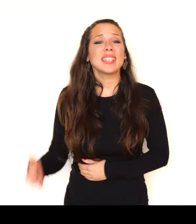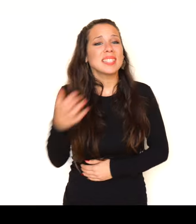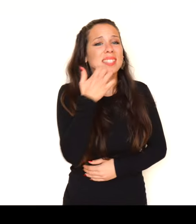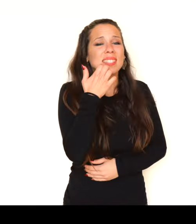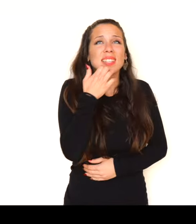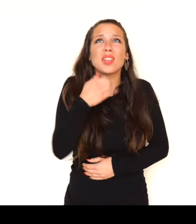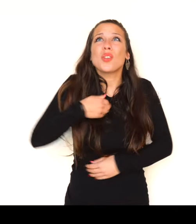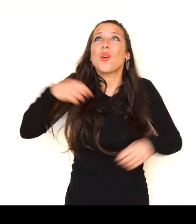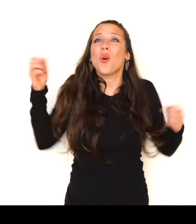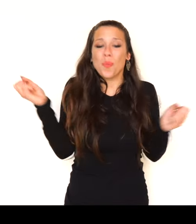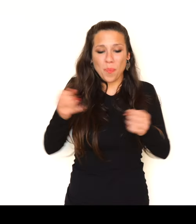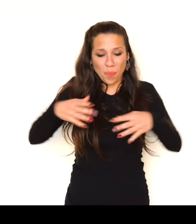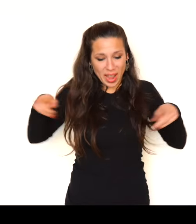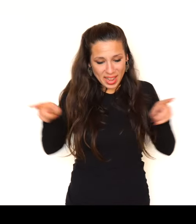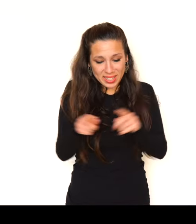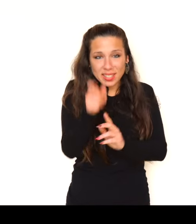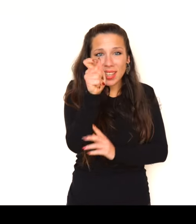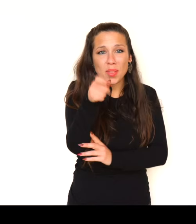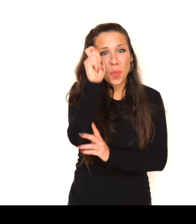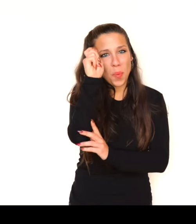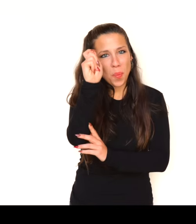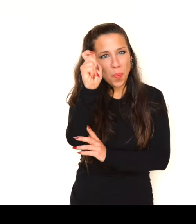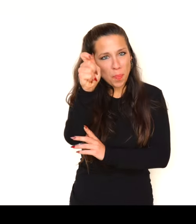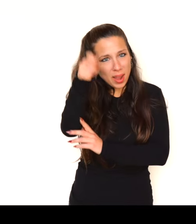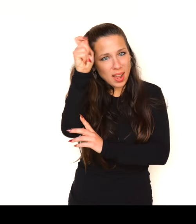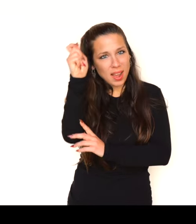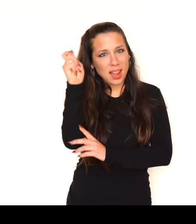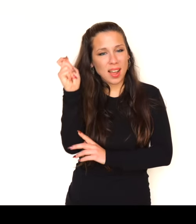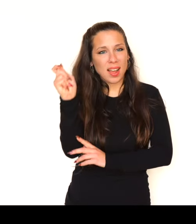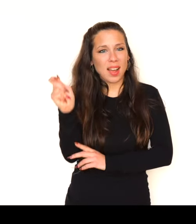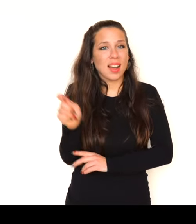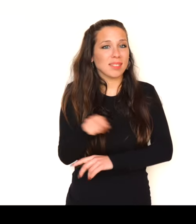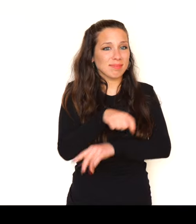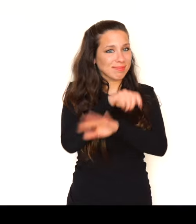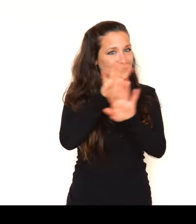If I had the magic of wizards